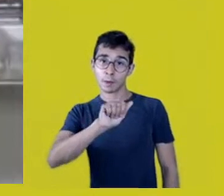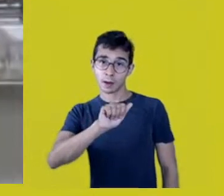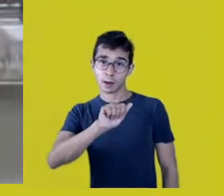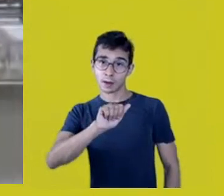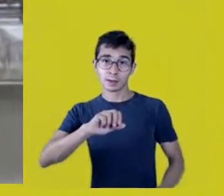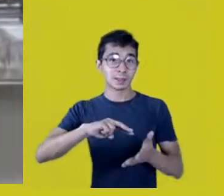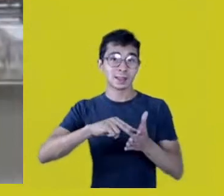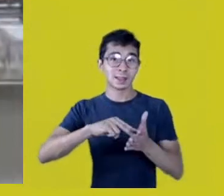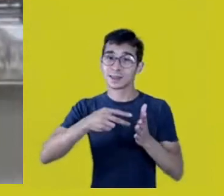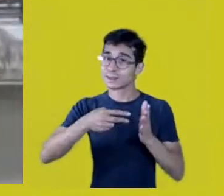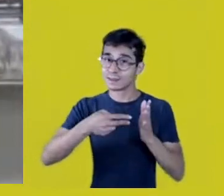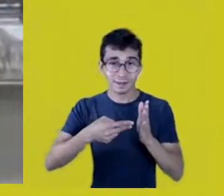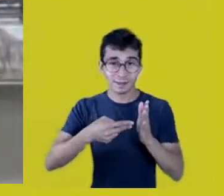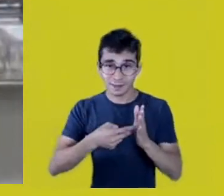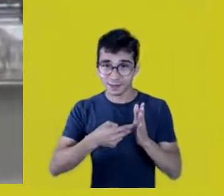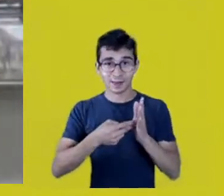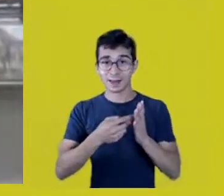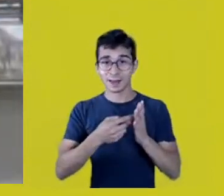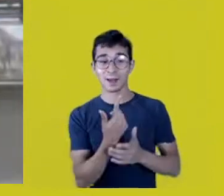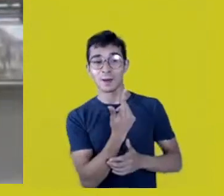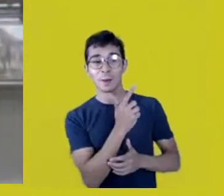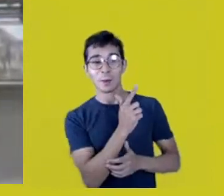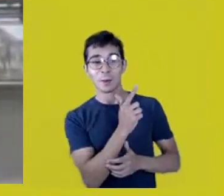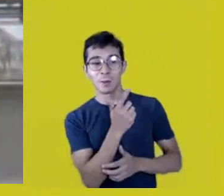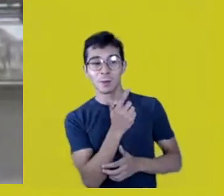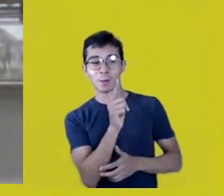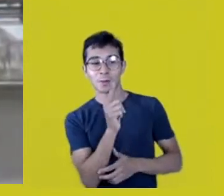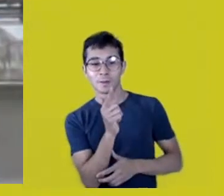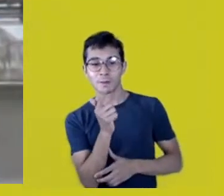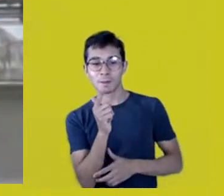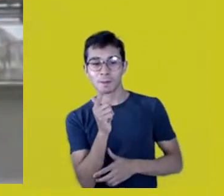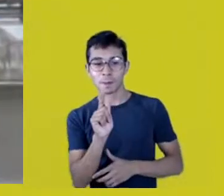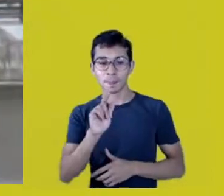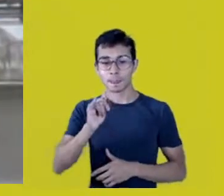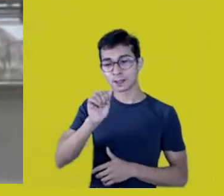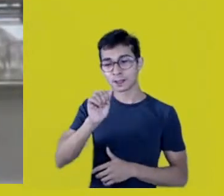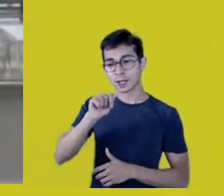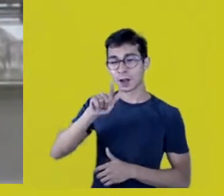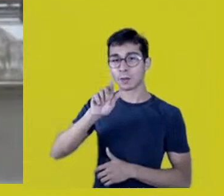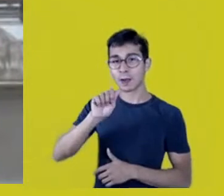Jauari, tucumã, piquiá